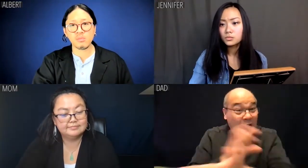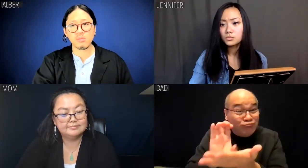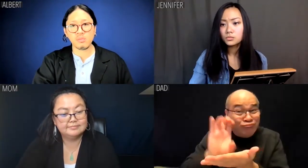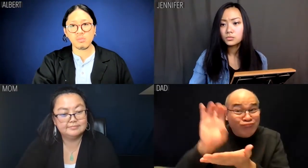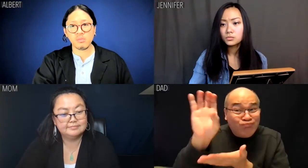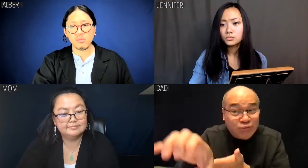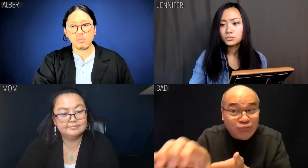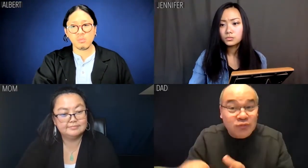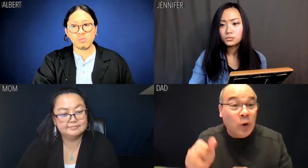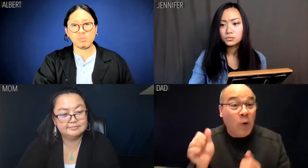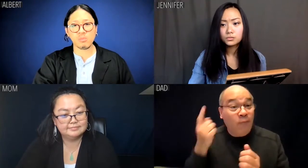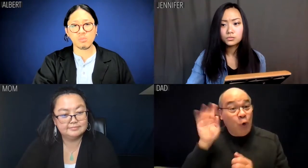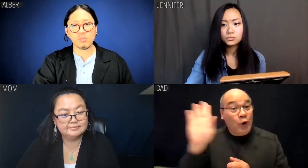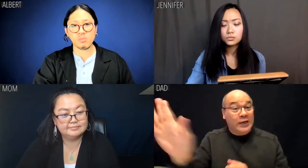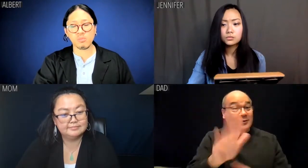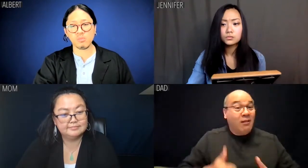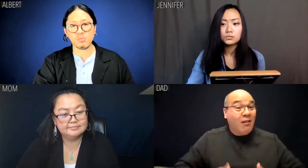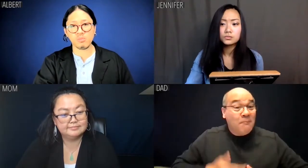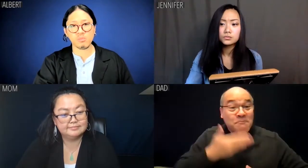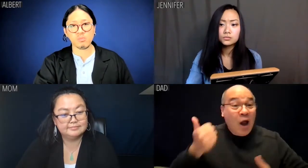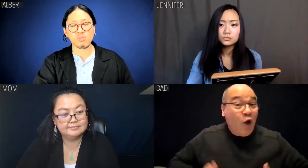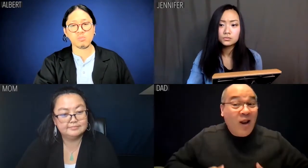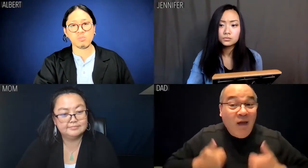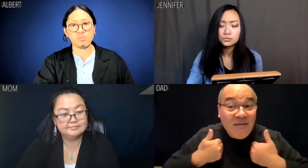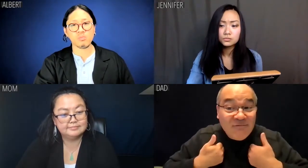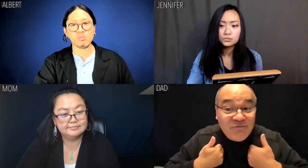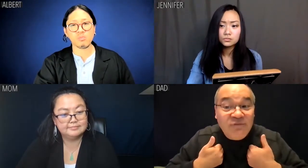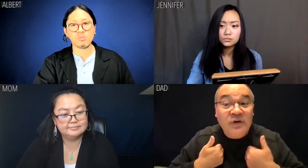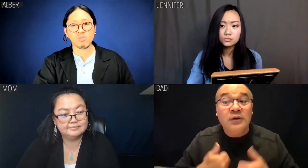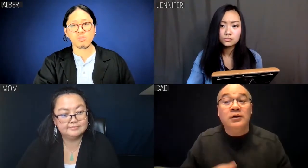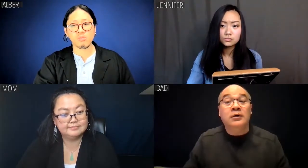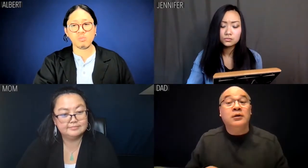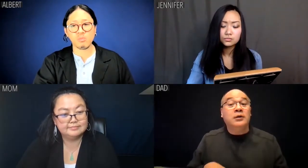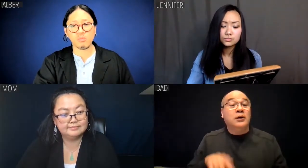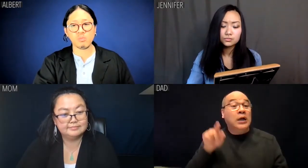He used all his money to enter the US and make a better life for his family.